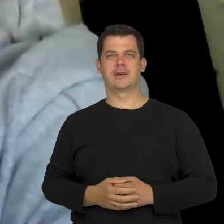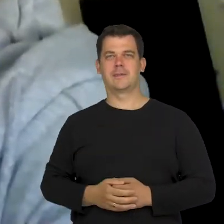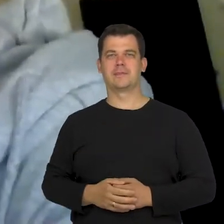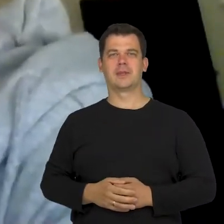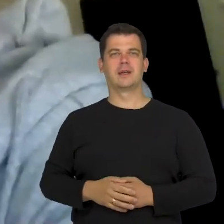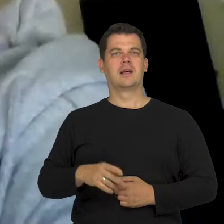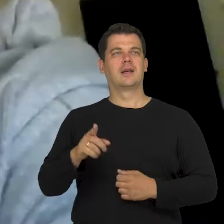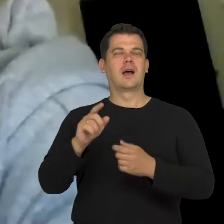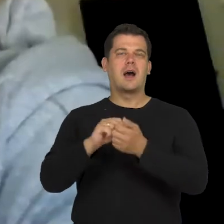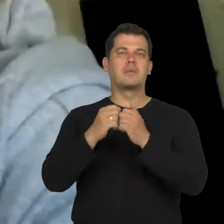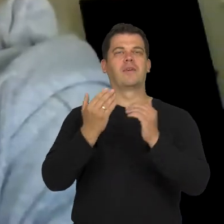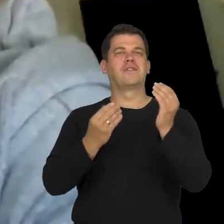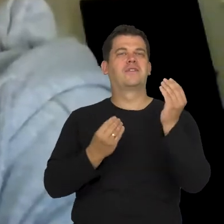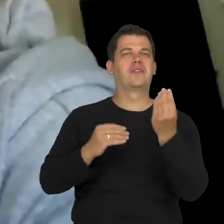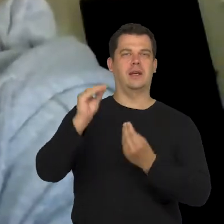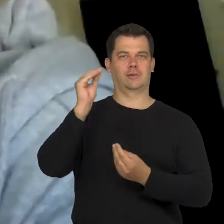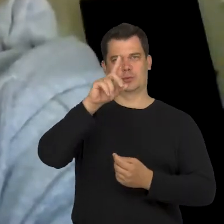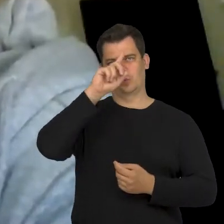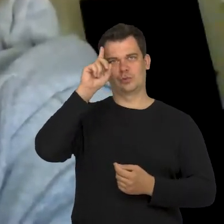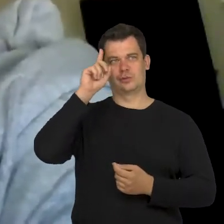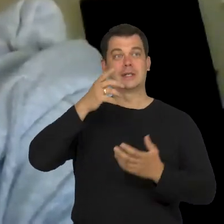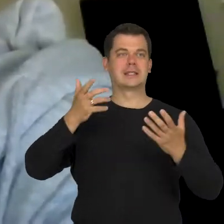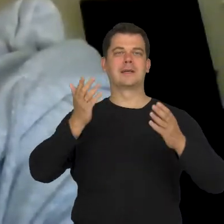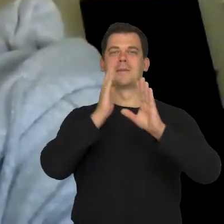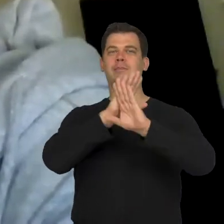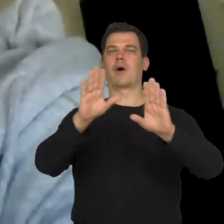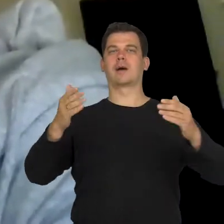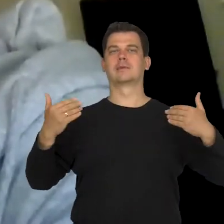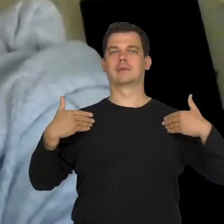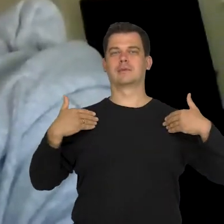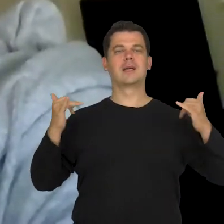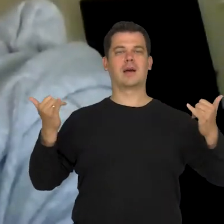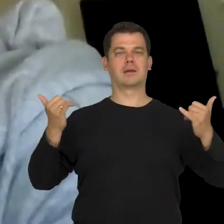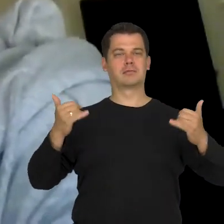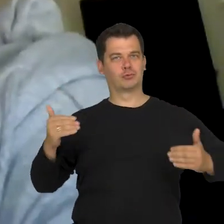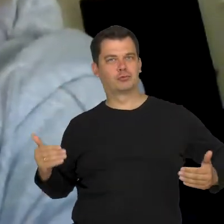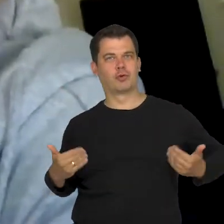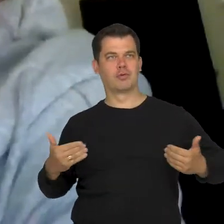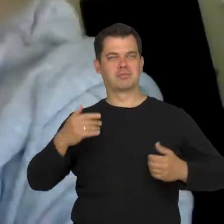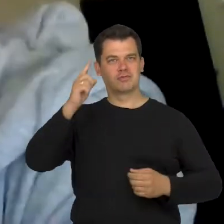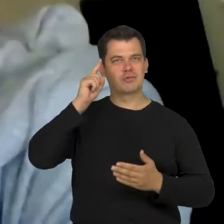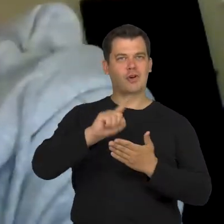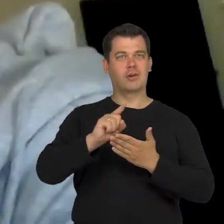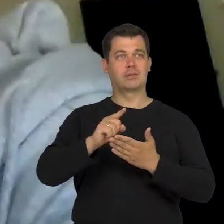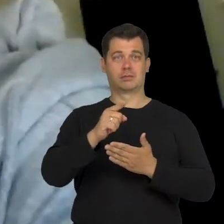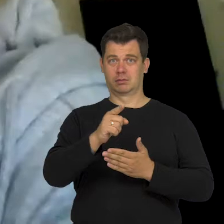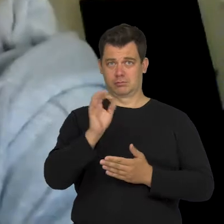If the so called majority wants us to show that we are a healthy society we show just that.